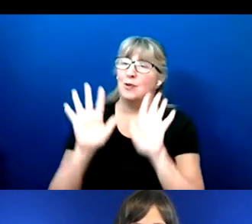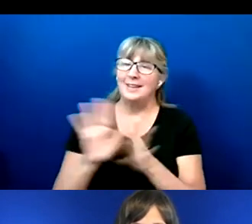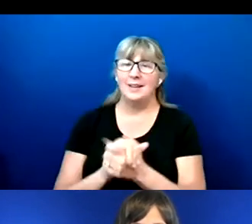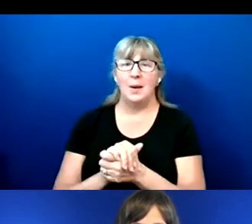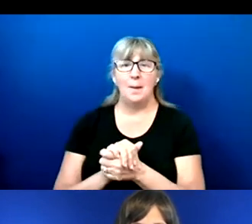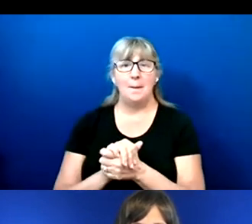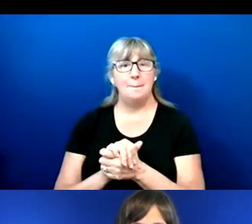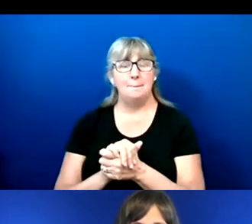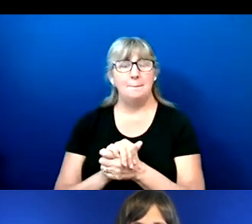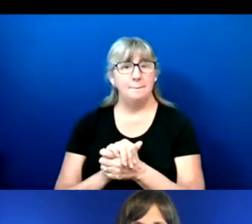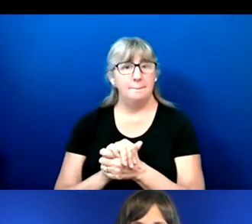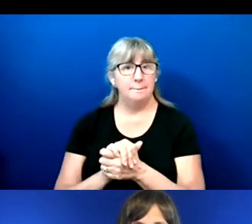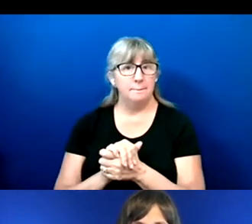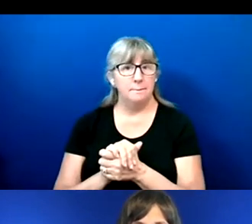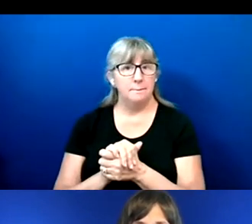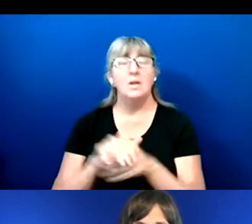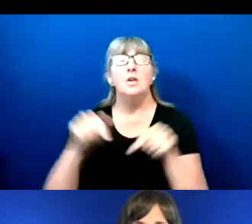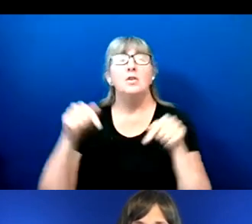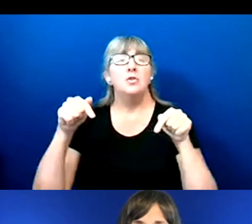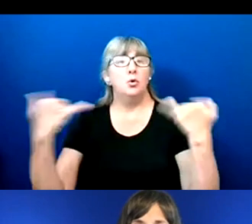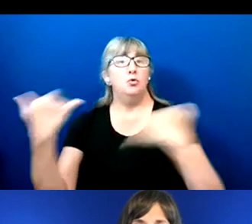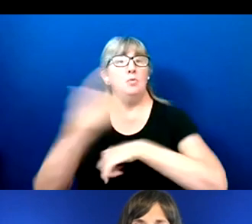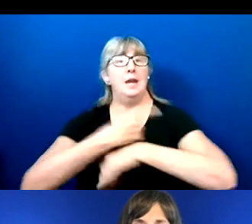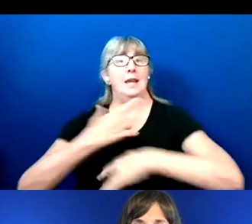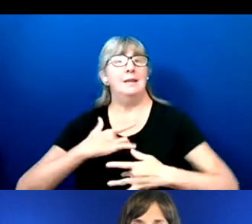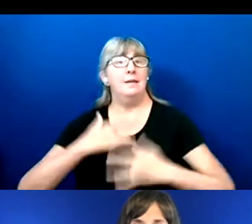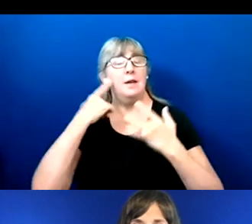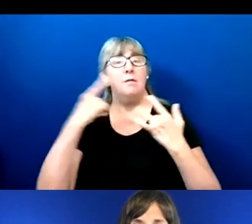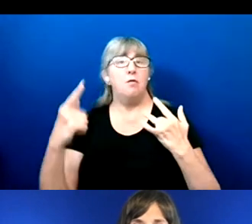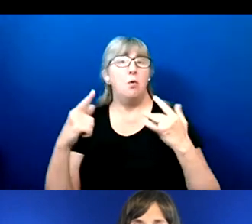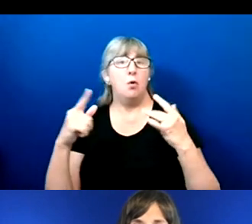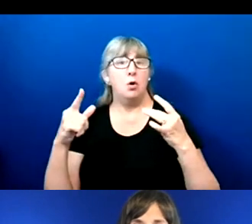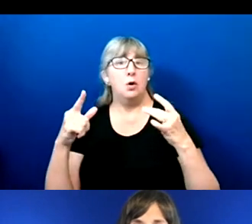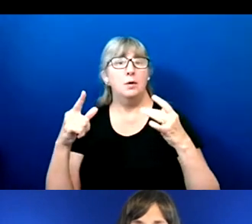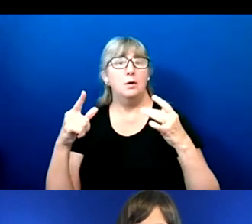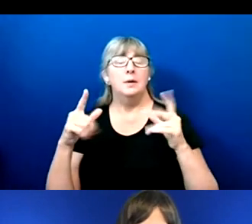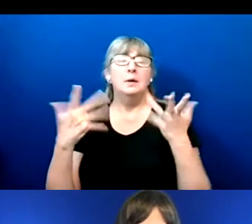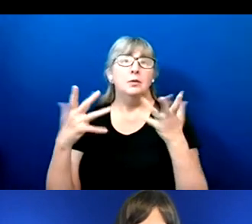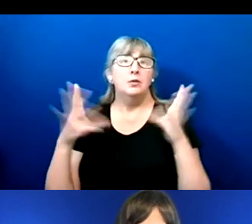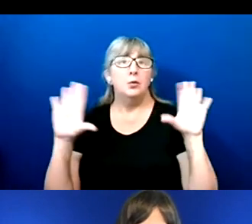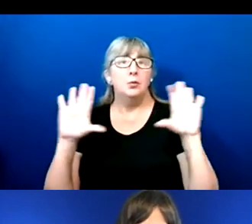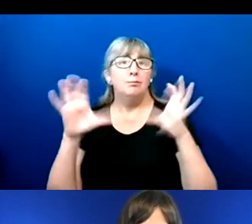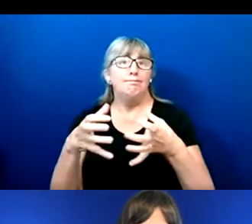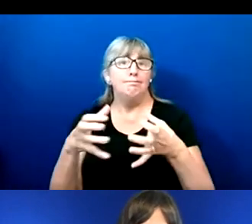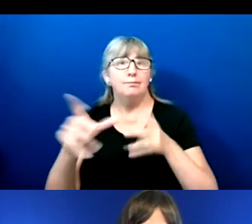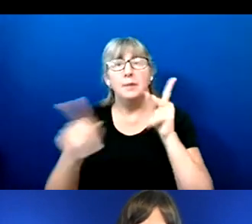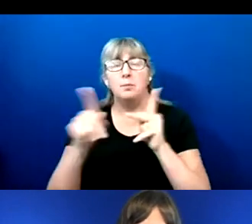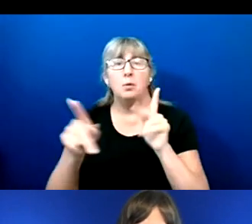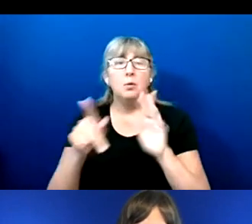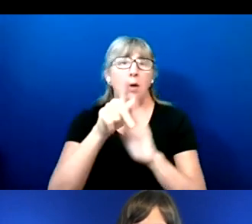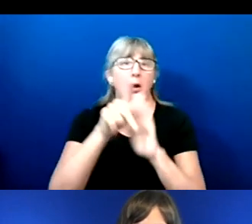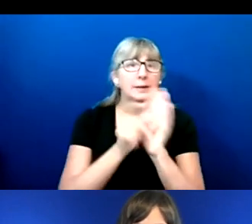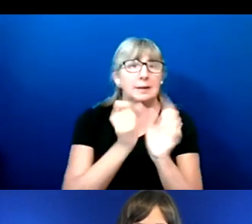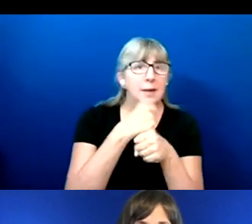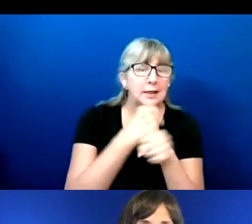So, this event today was meant to bring together policy-making community and voters with disabilities.